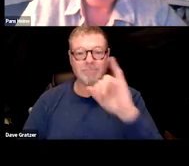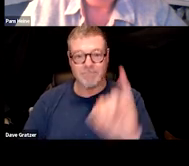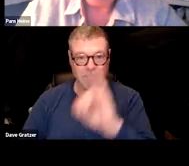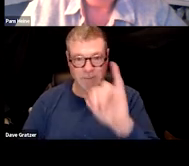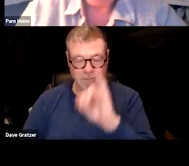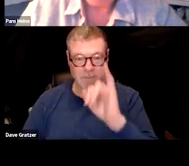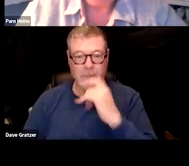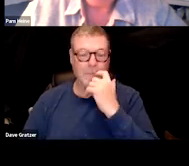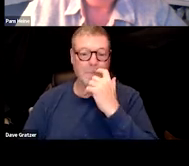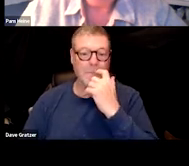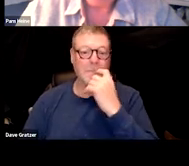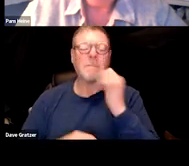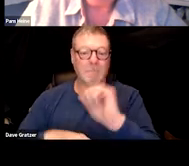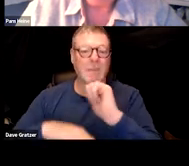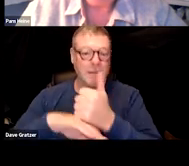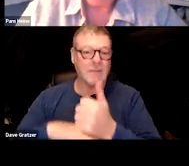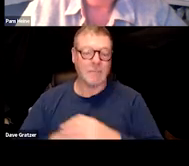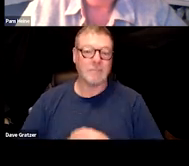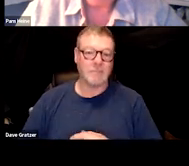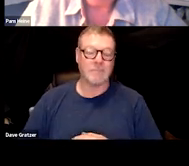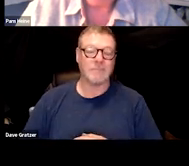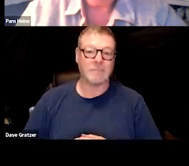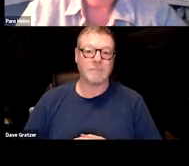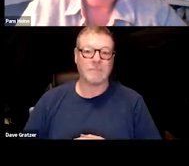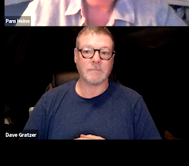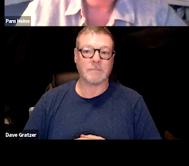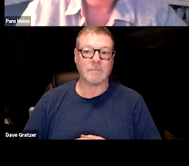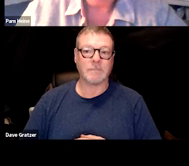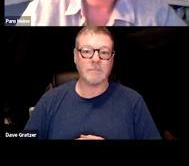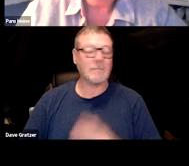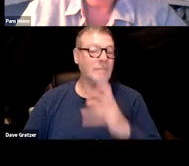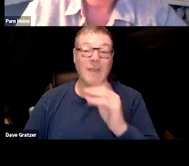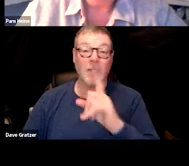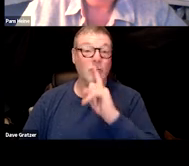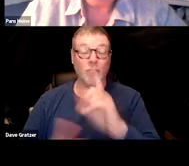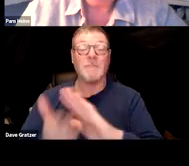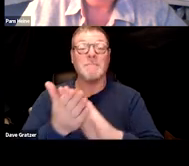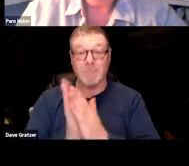can establish that impairment and like Julie mentioned, it's a matter of being aware,